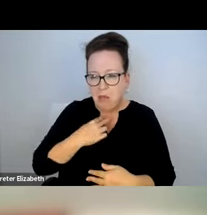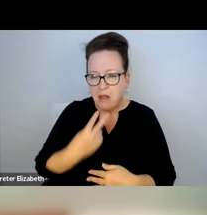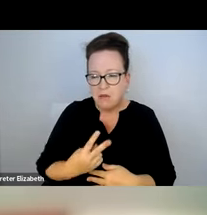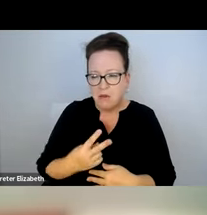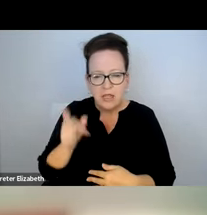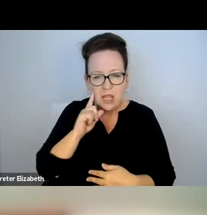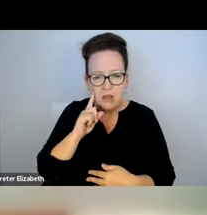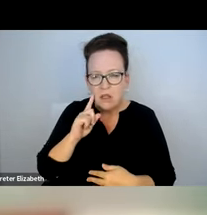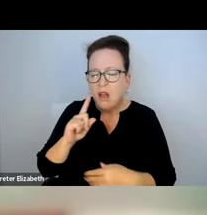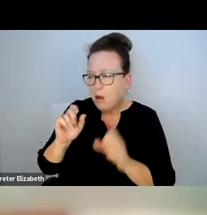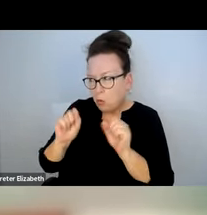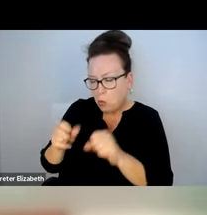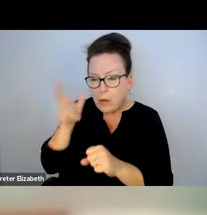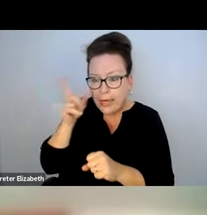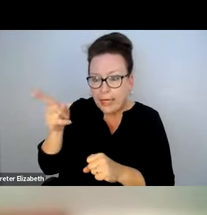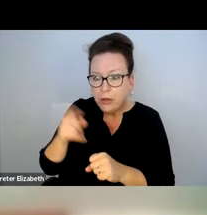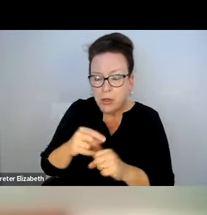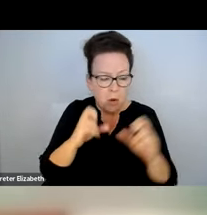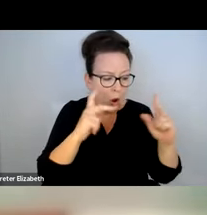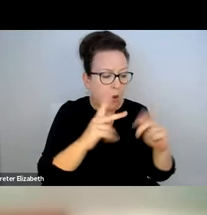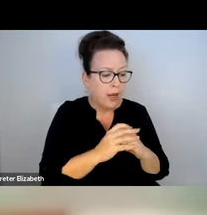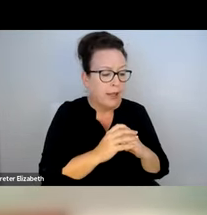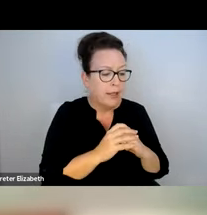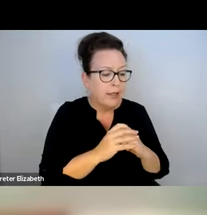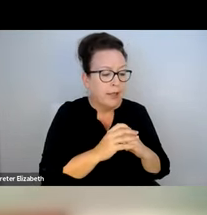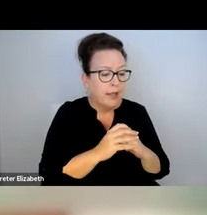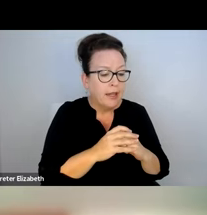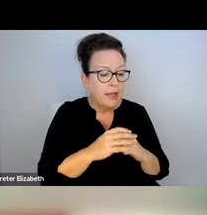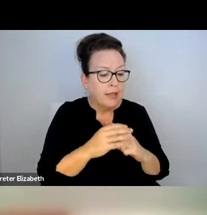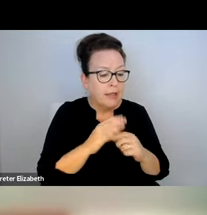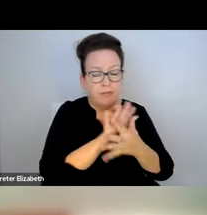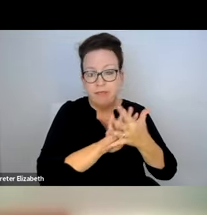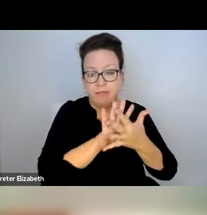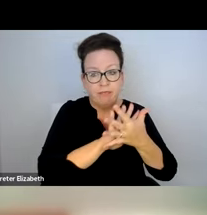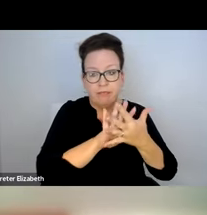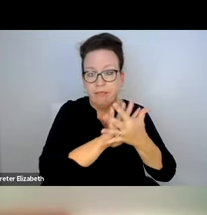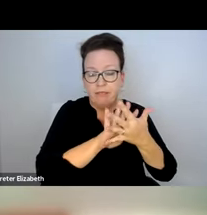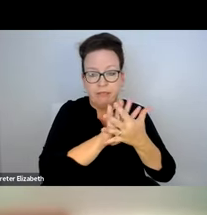CAN YOU HEAR ME? HEADPHONES ARE CUTTING IN AND OUT.